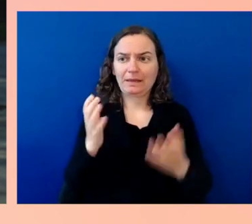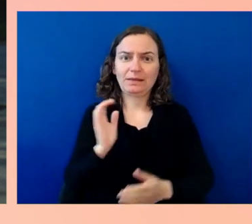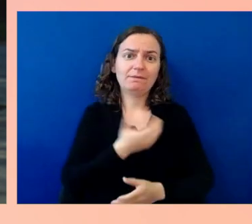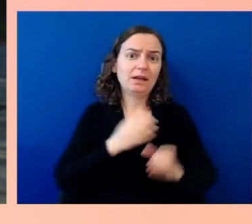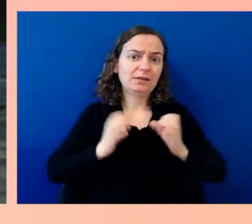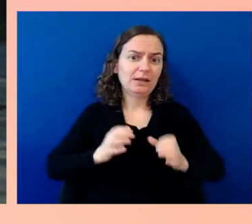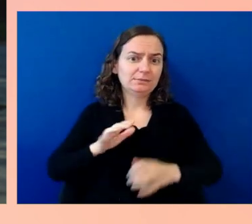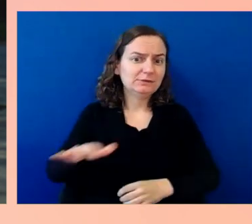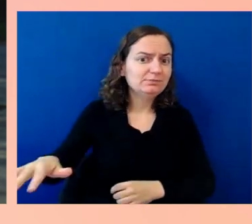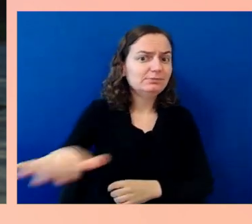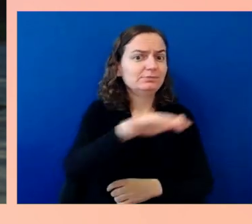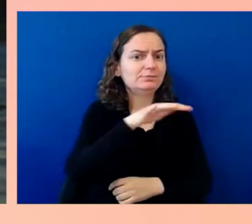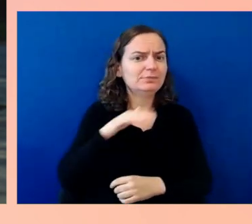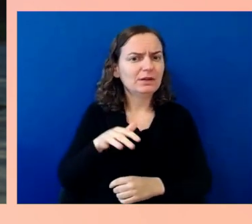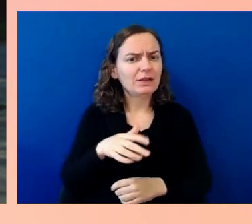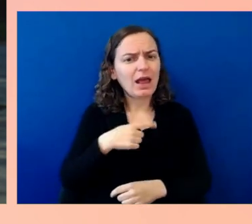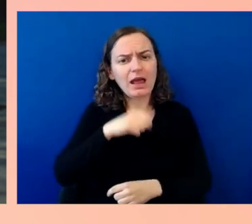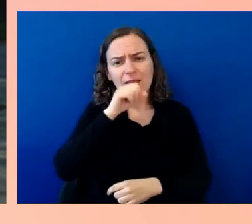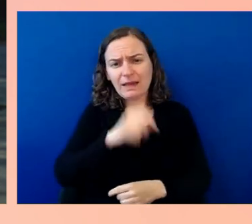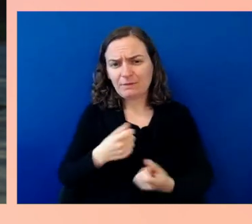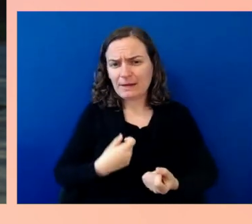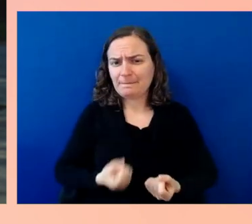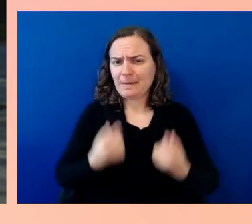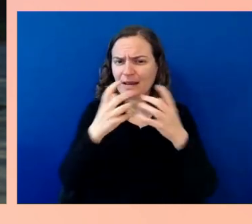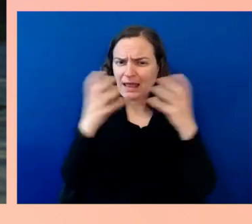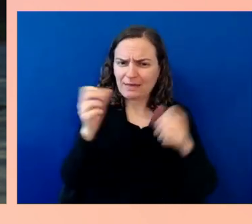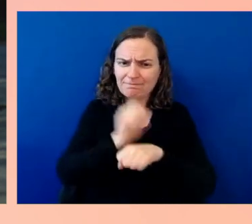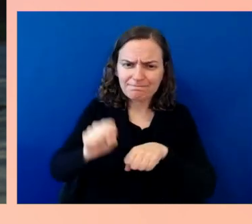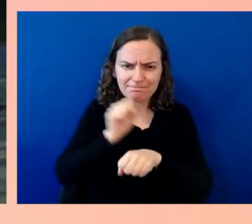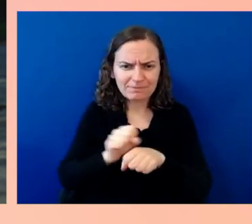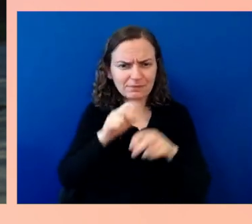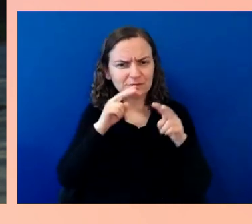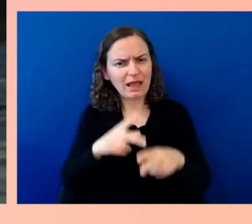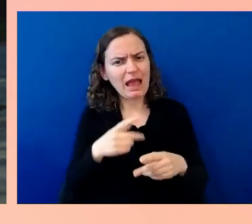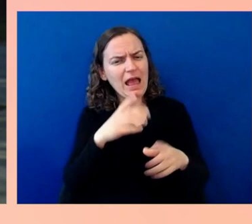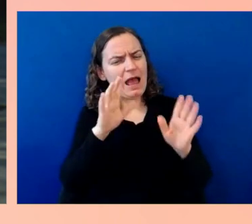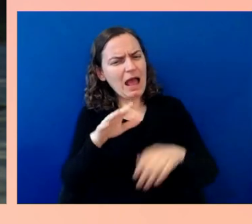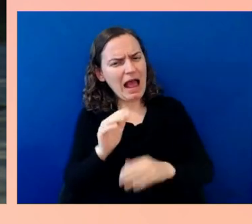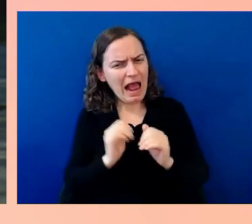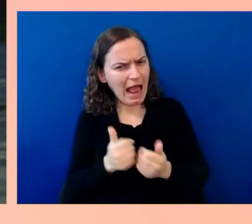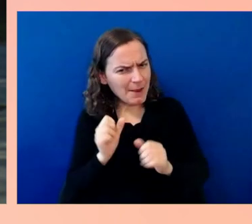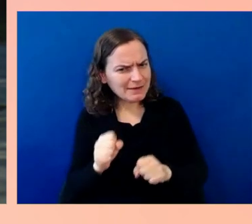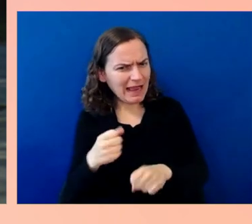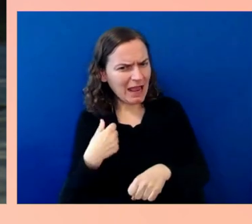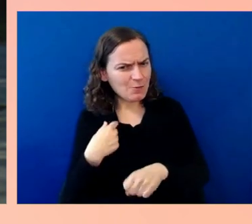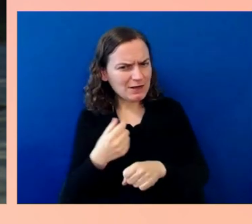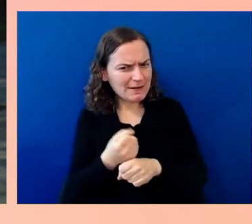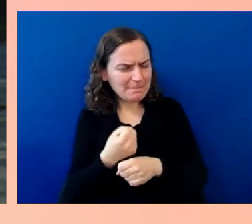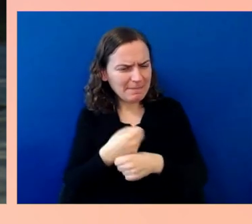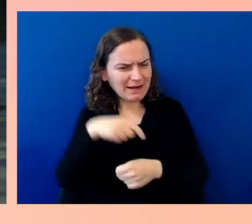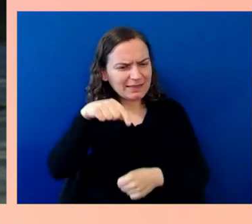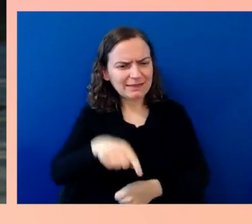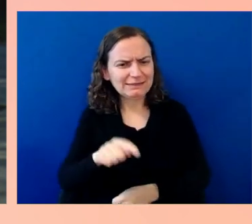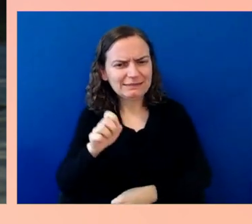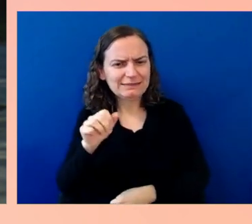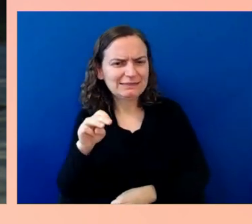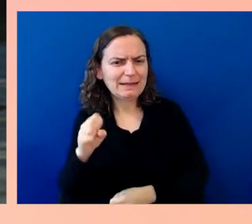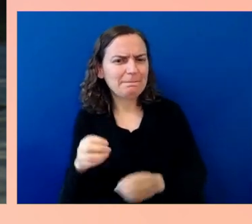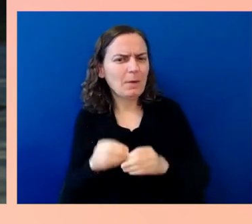effort saying how can we make Teams more accessible to the disability community, but to anyone else who might